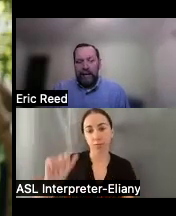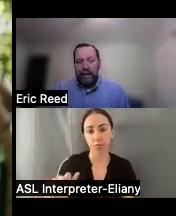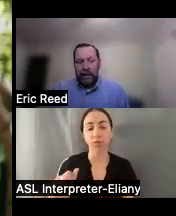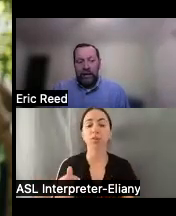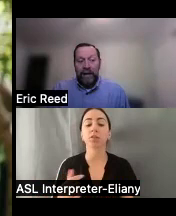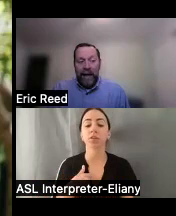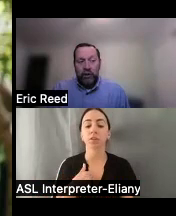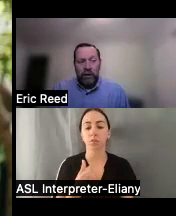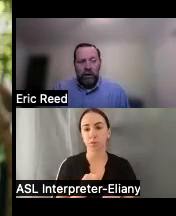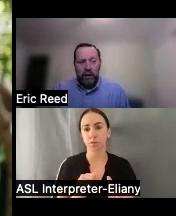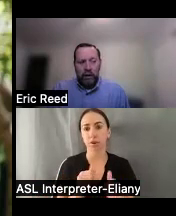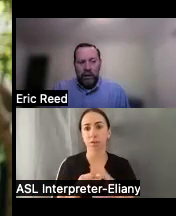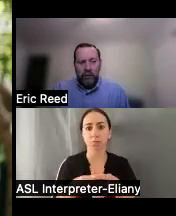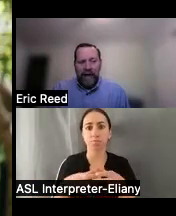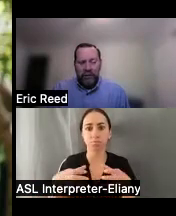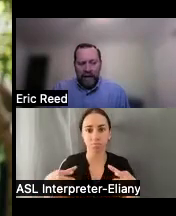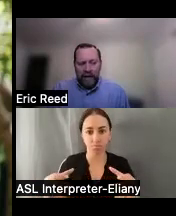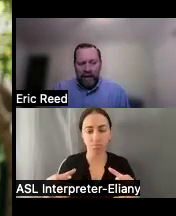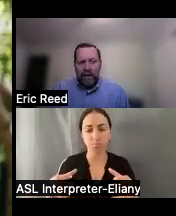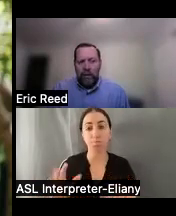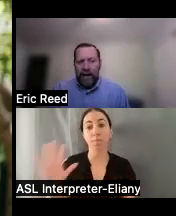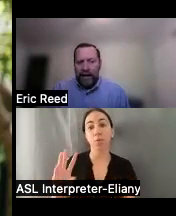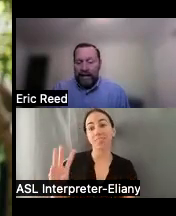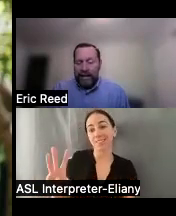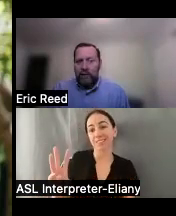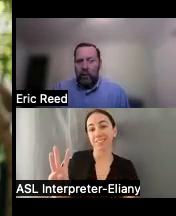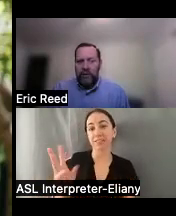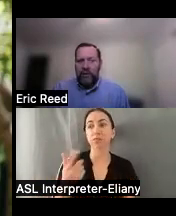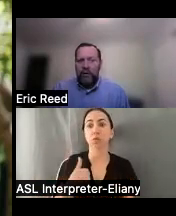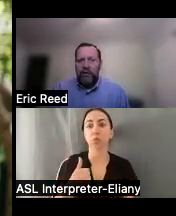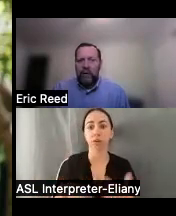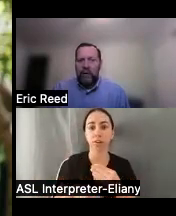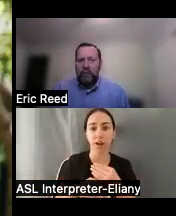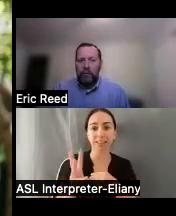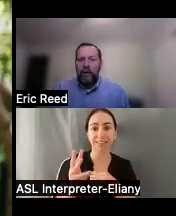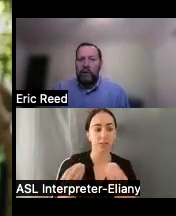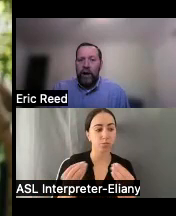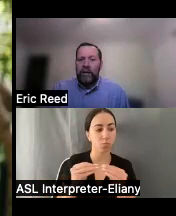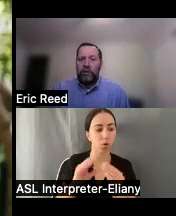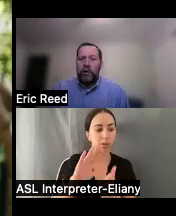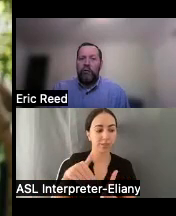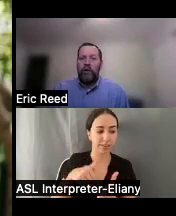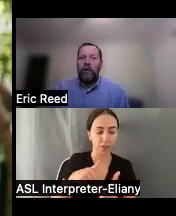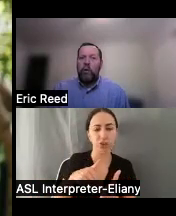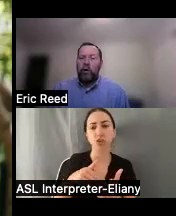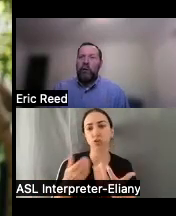uh just last year we used to have six we've added six more centers to really try to serve more of